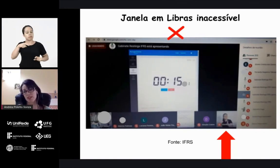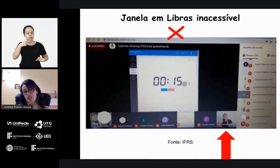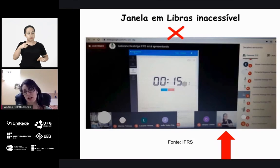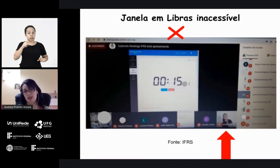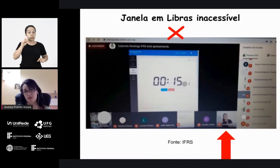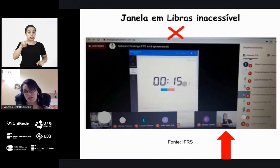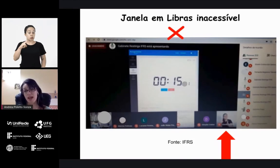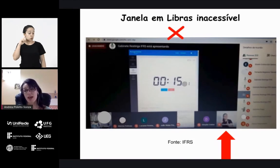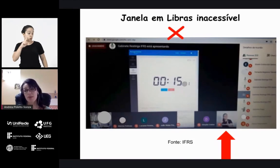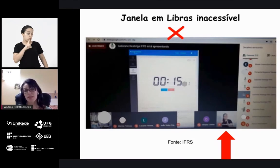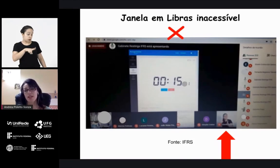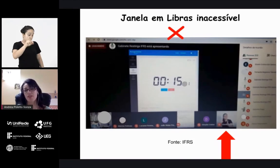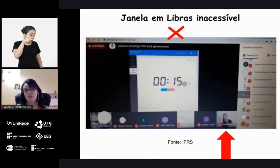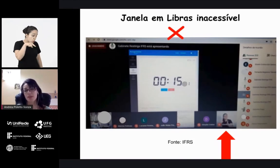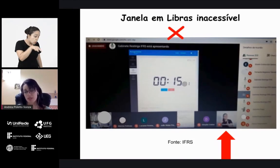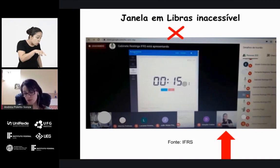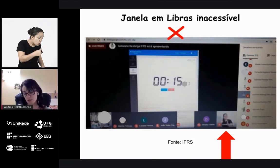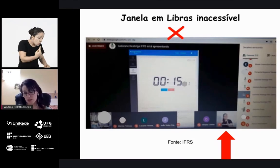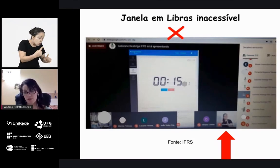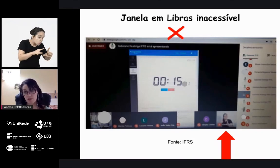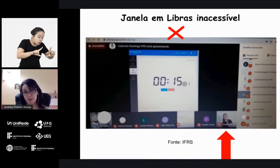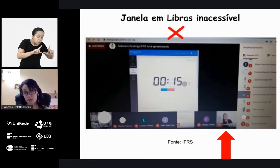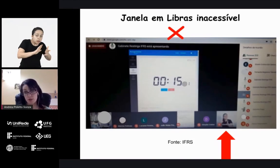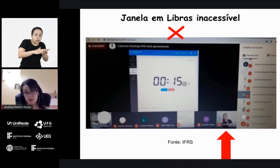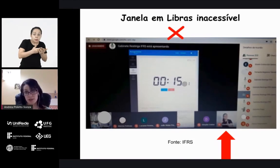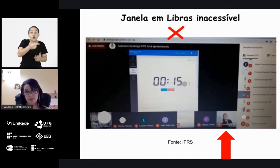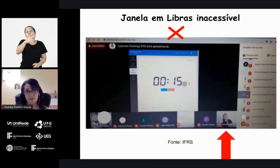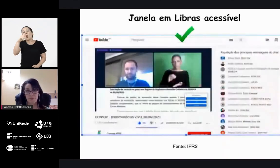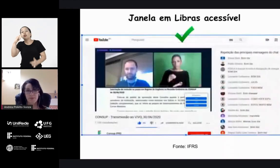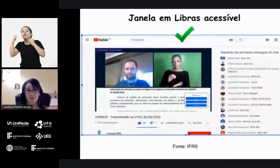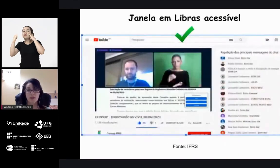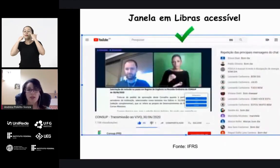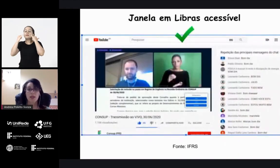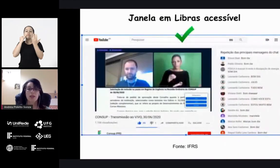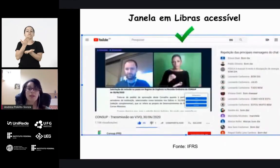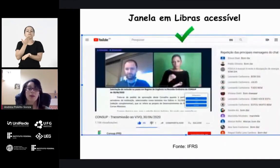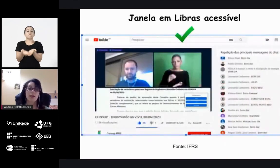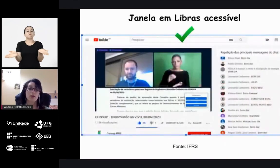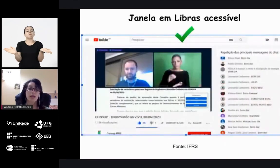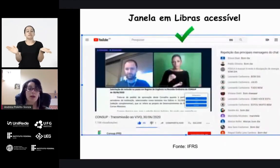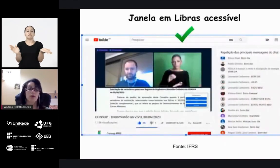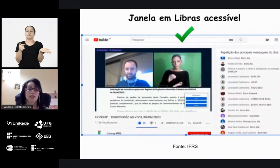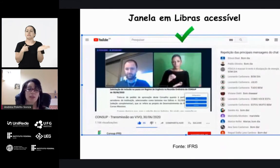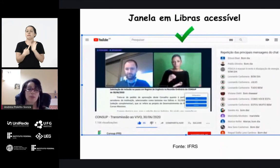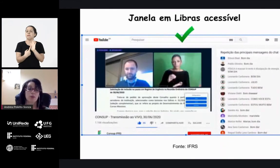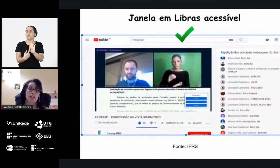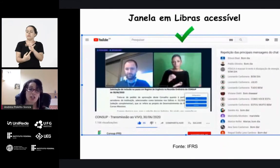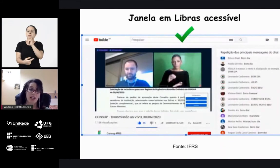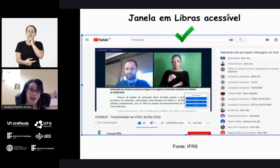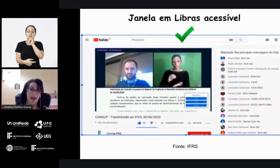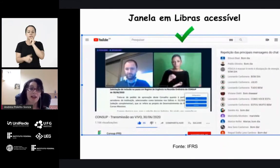choosing only the interpreter's window he will lose the other information so here I bring